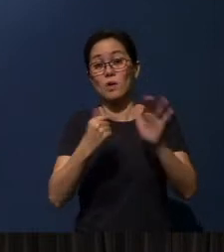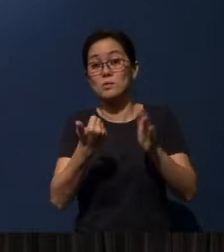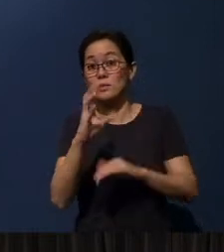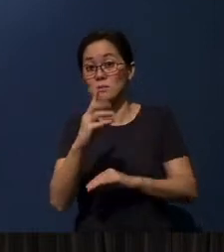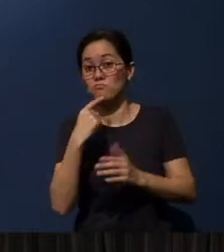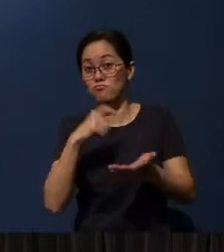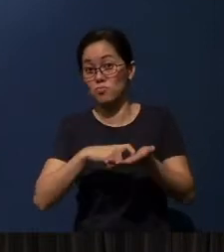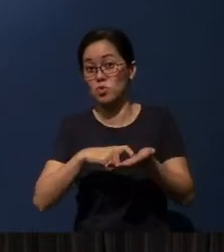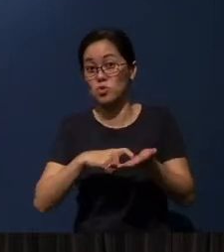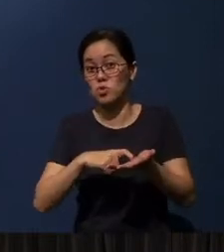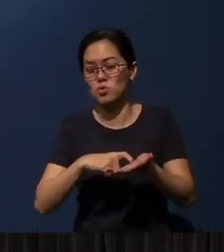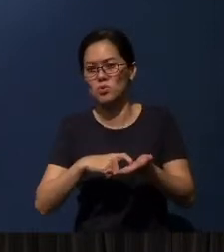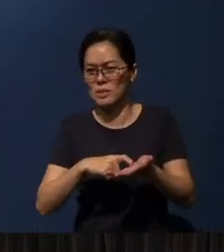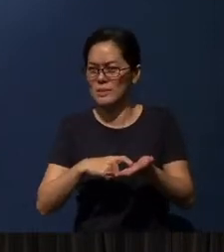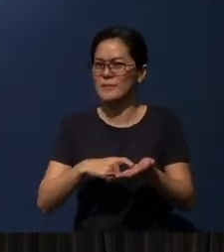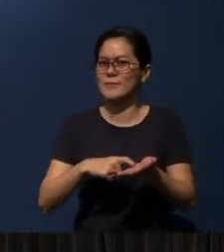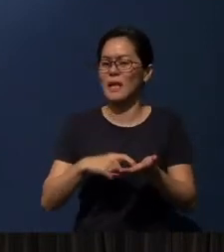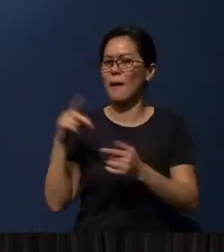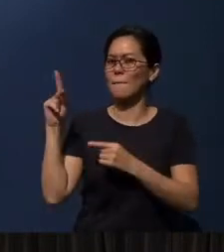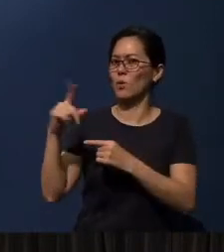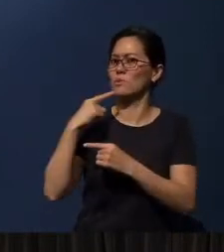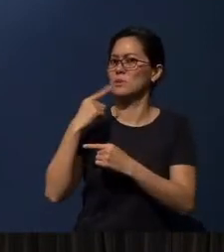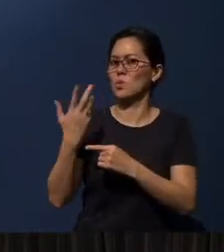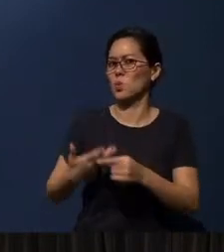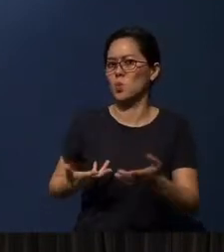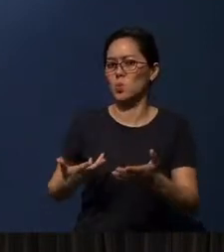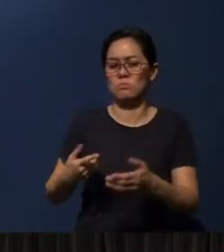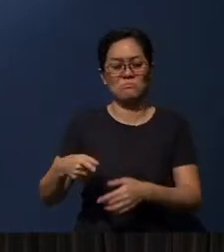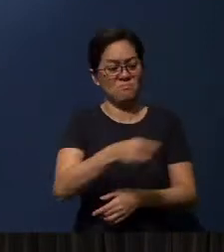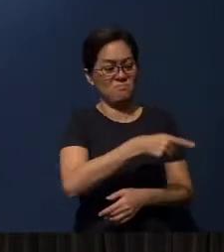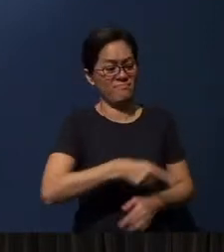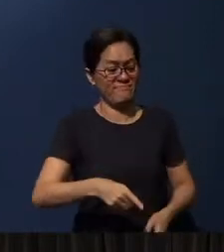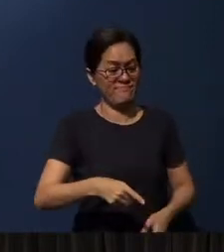It's as though - Paul is saying that... well, they have heard the call;